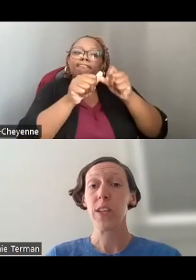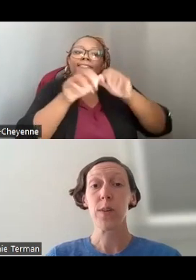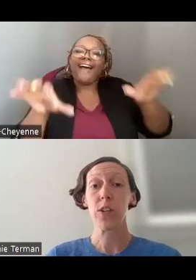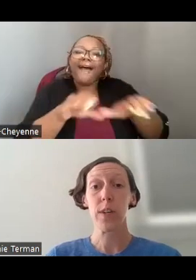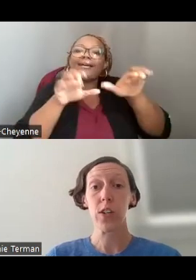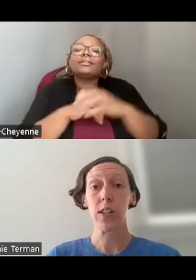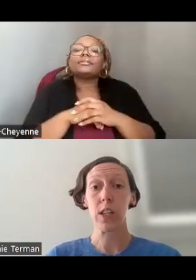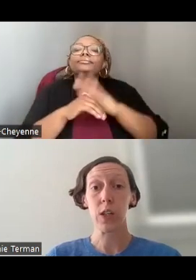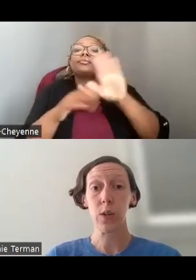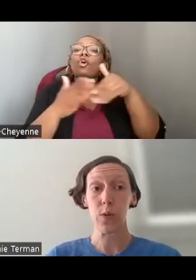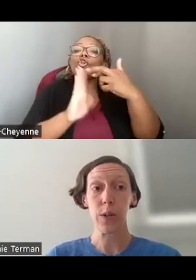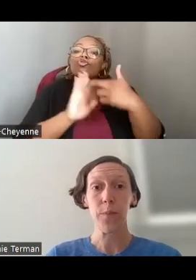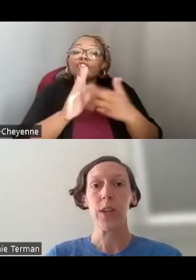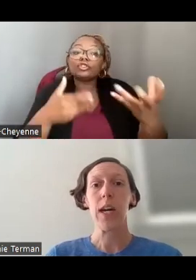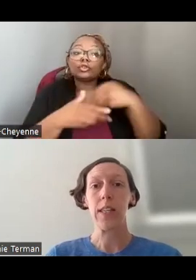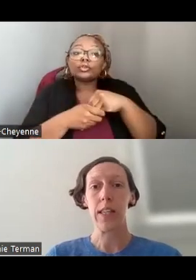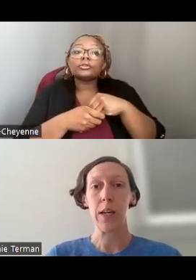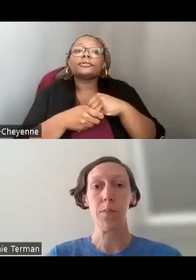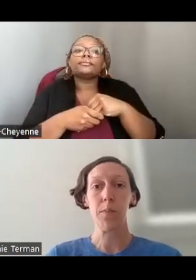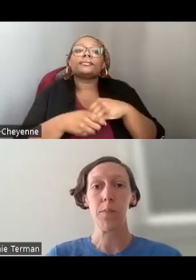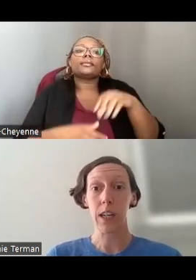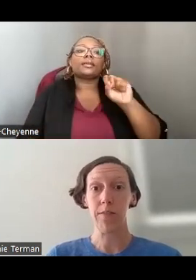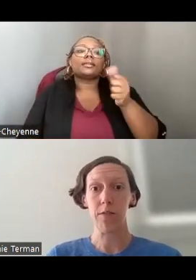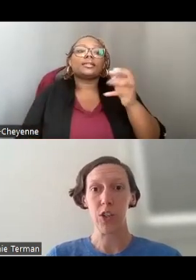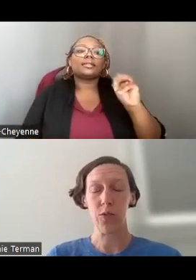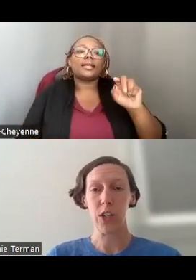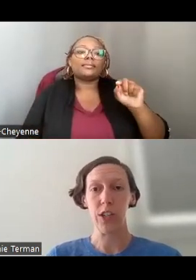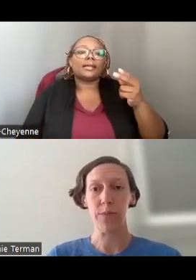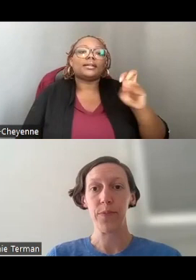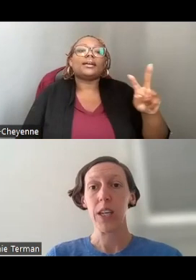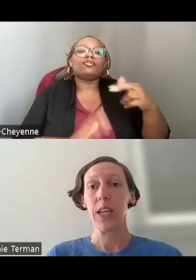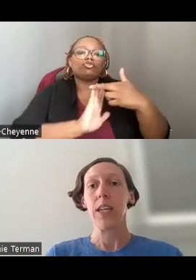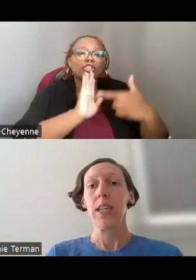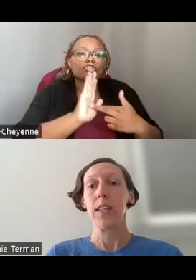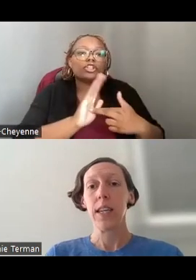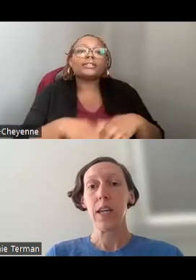THESE REGISTRATIONS INCLUDE A SAM.GOV REGISTRATION.